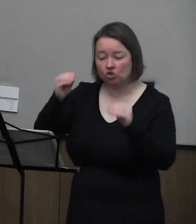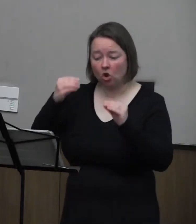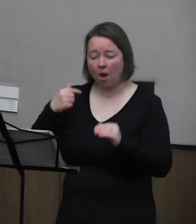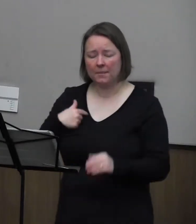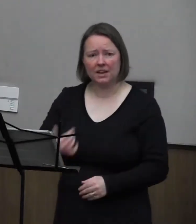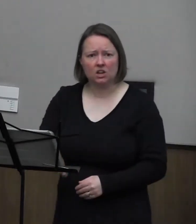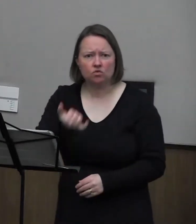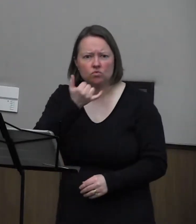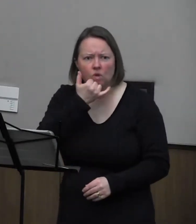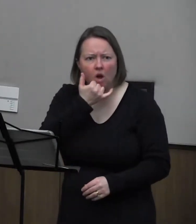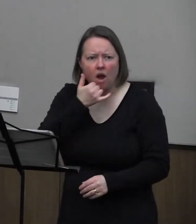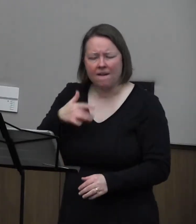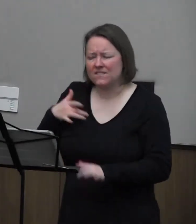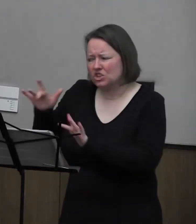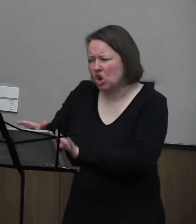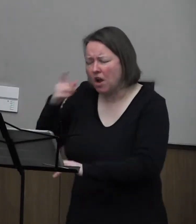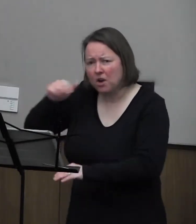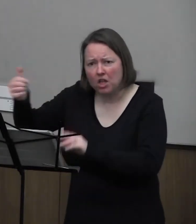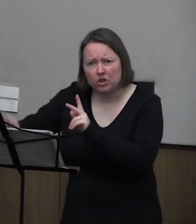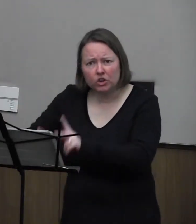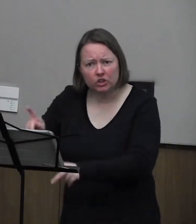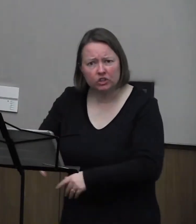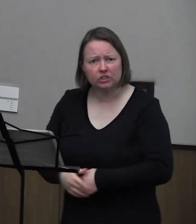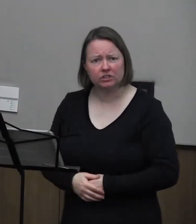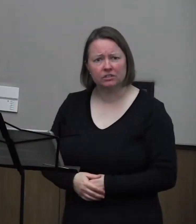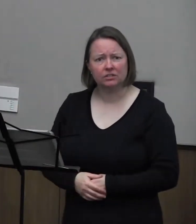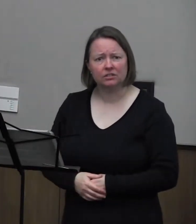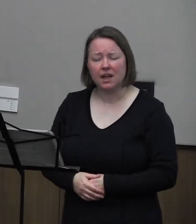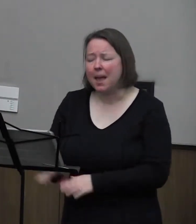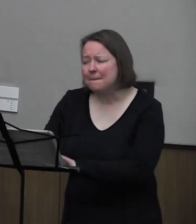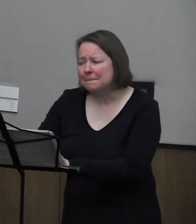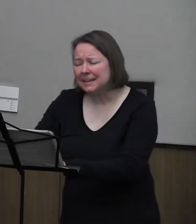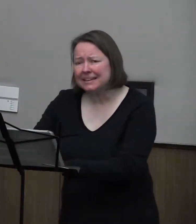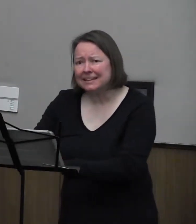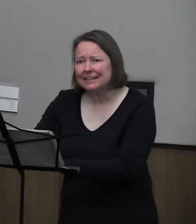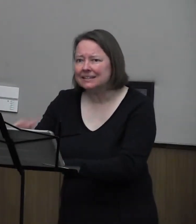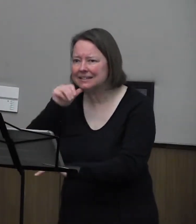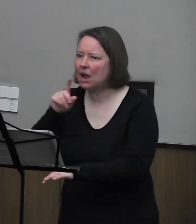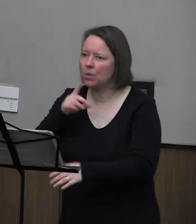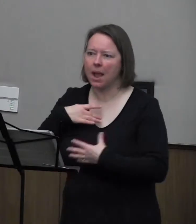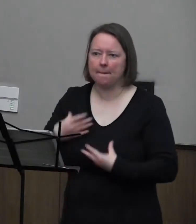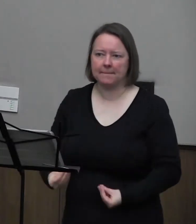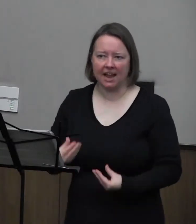wrong to feel sorry for others. Pity is not compassion.